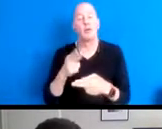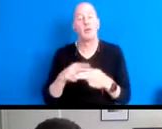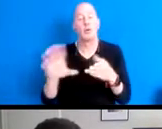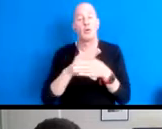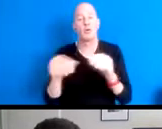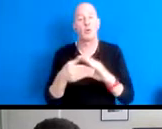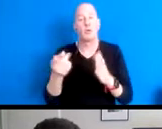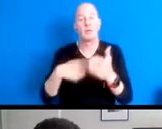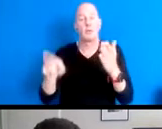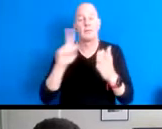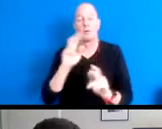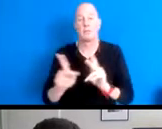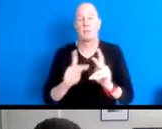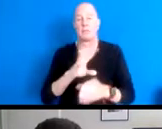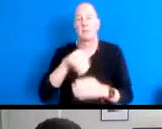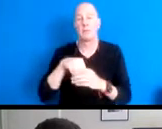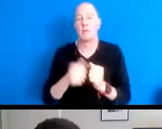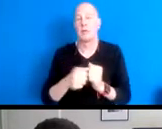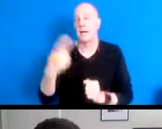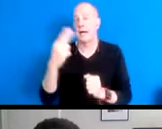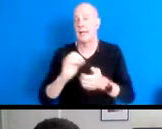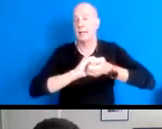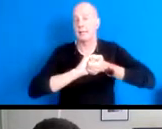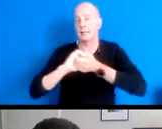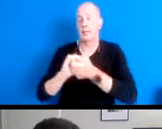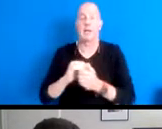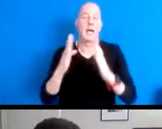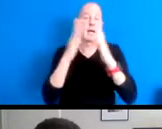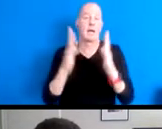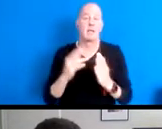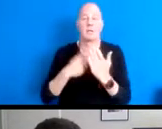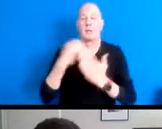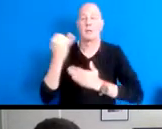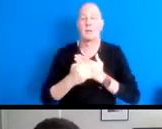collaborative housing projects, sharing lesser known parts of the story.